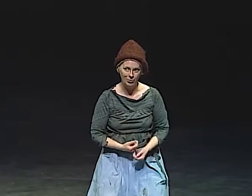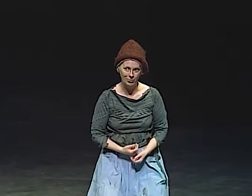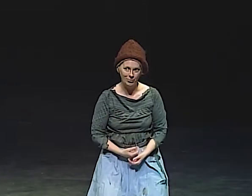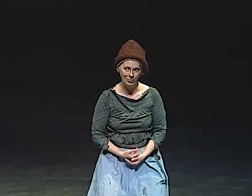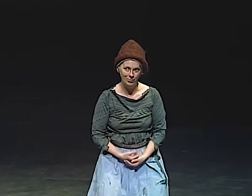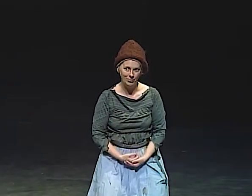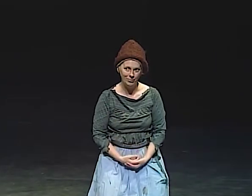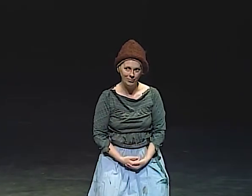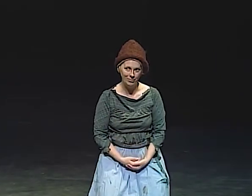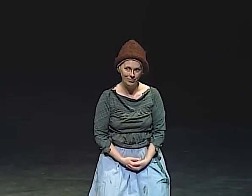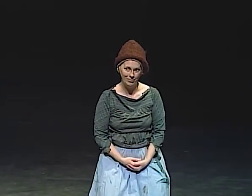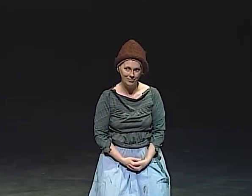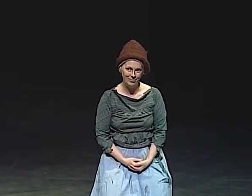AND SHE IS.